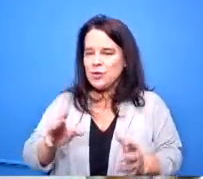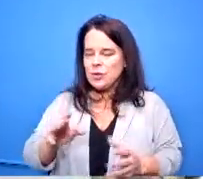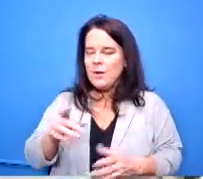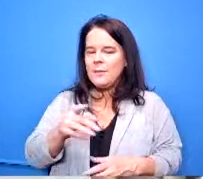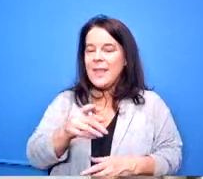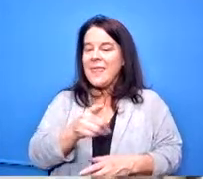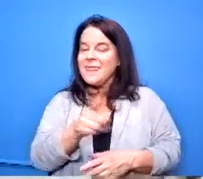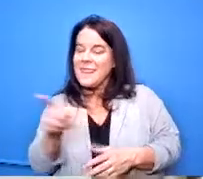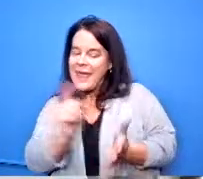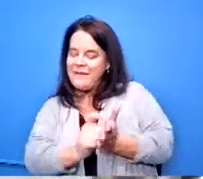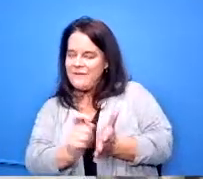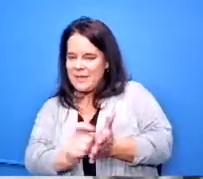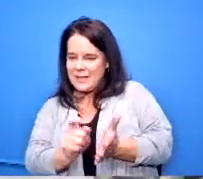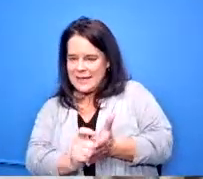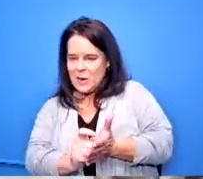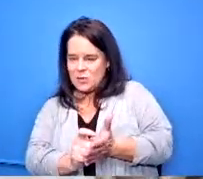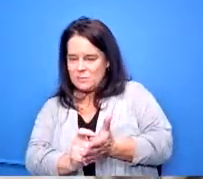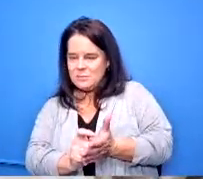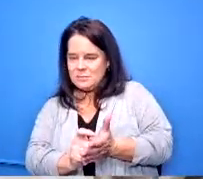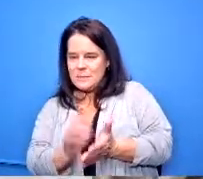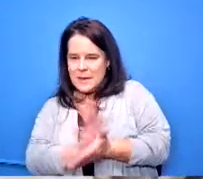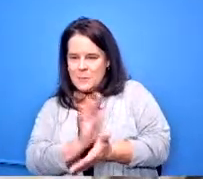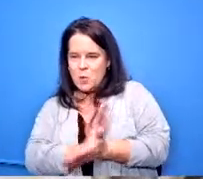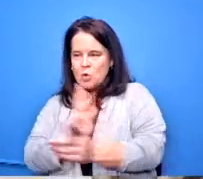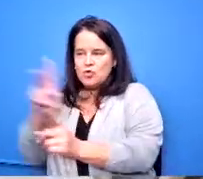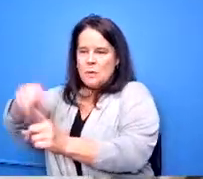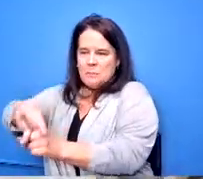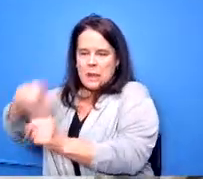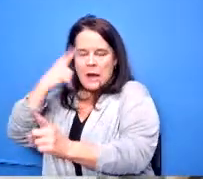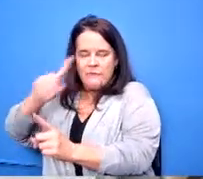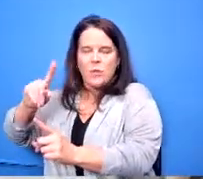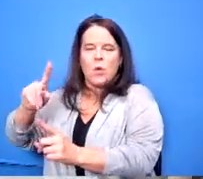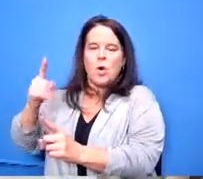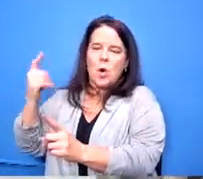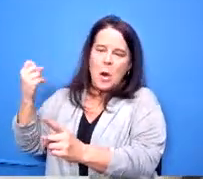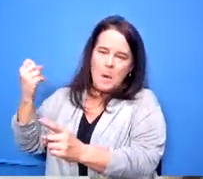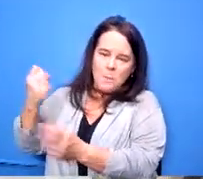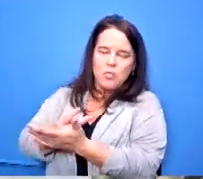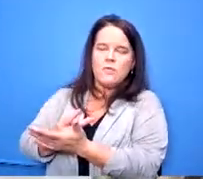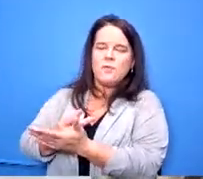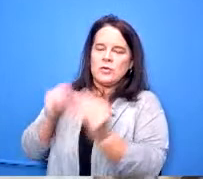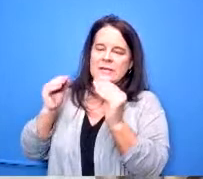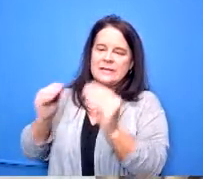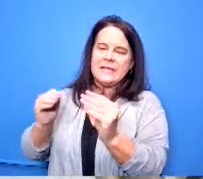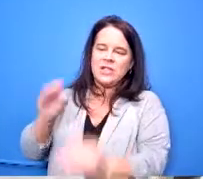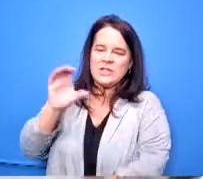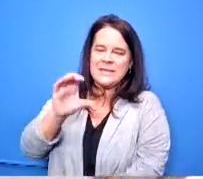that credential to teach the ccp classes so we have time and they can get it easily done between